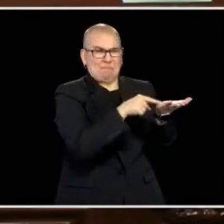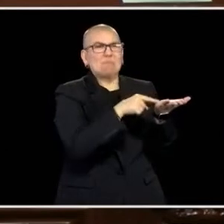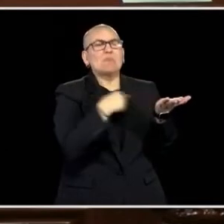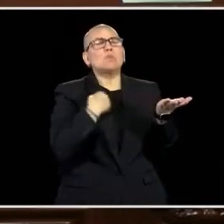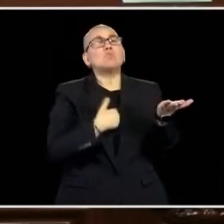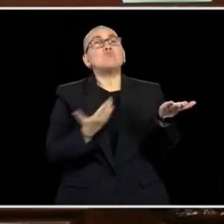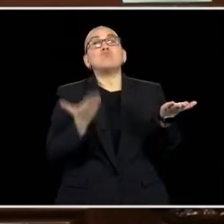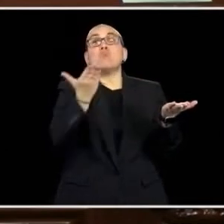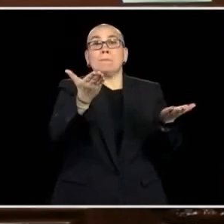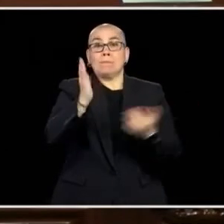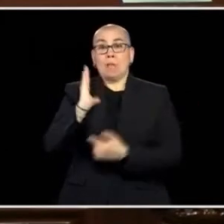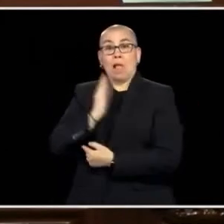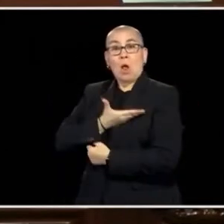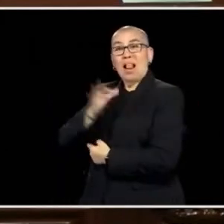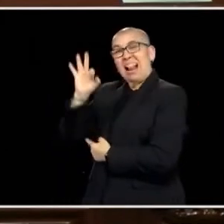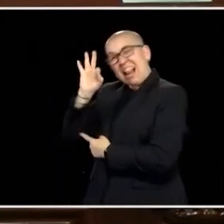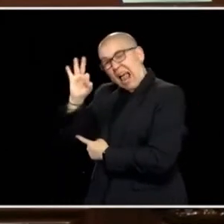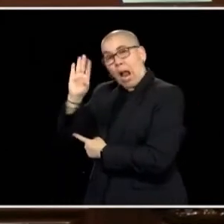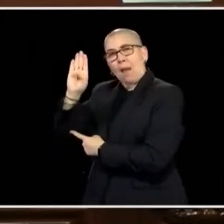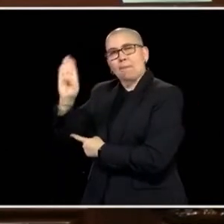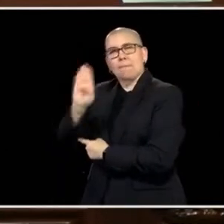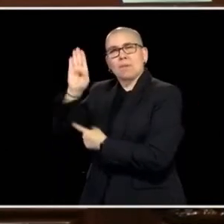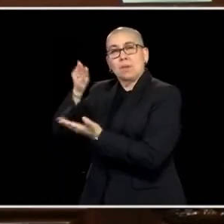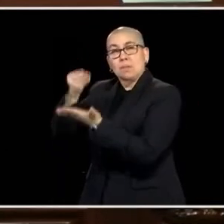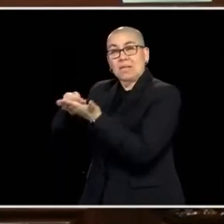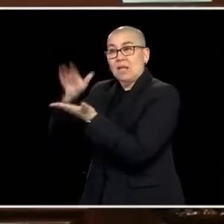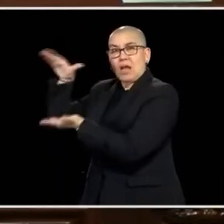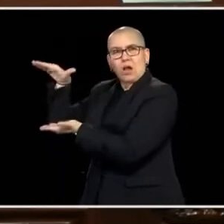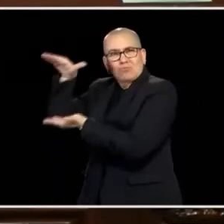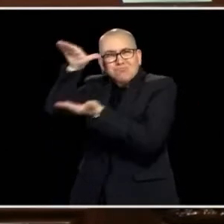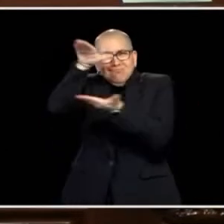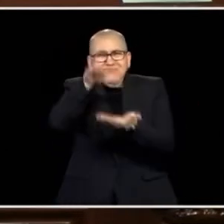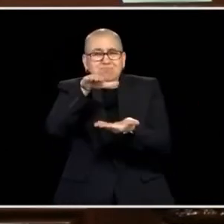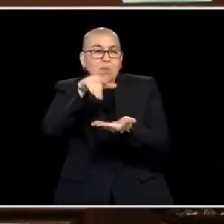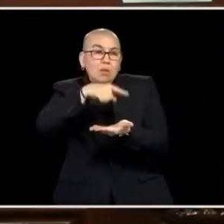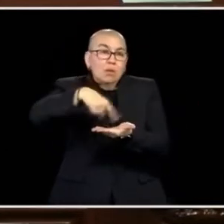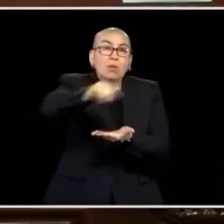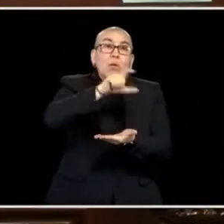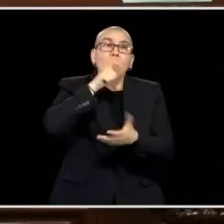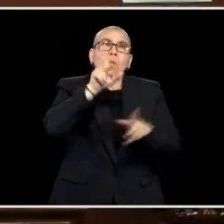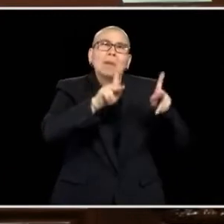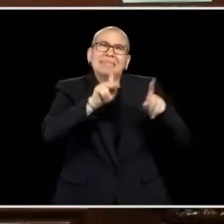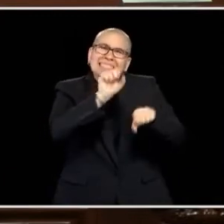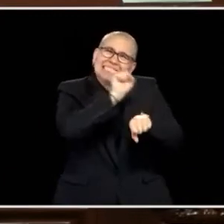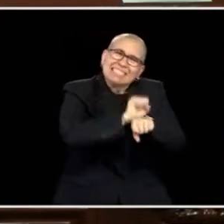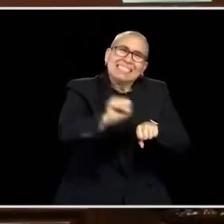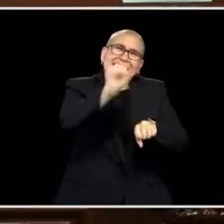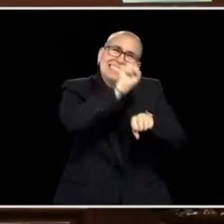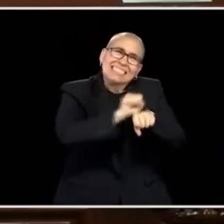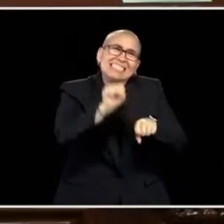HISTORIC SURPLUS, A BIG PIECE OF IT, TO PUT MONEY BACK IN THE POCKETS OF WORKING MINNESOTANS, AND THOSE THAT ARE TRYING TO MAKE THE BILLS